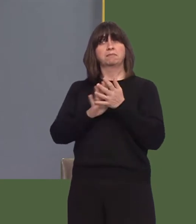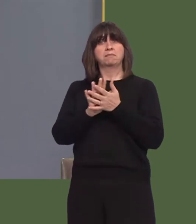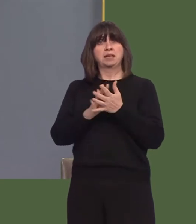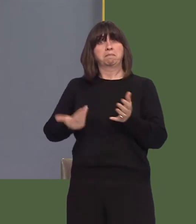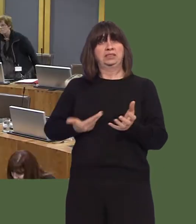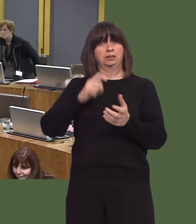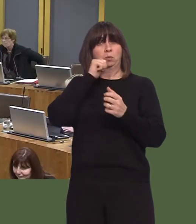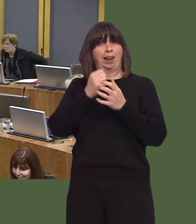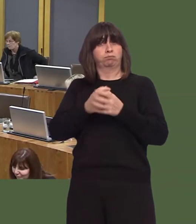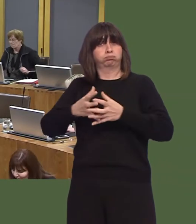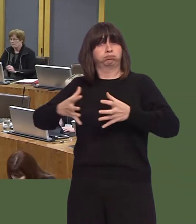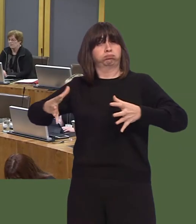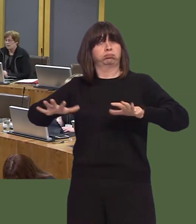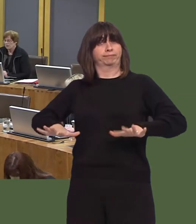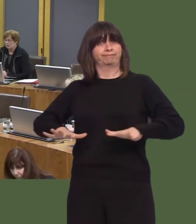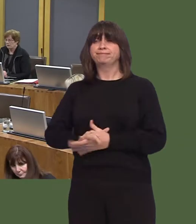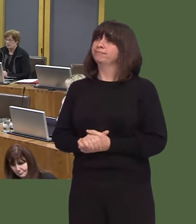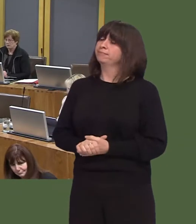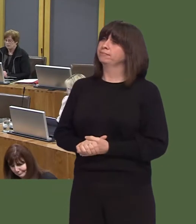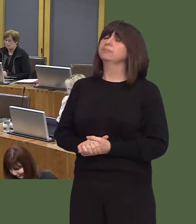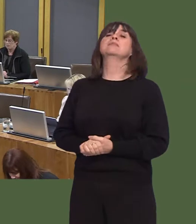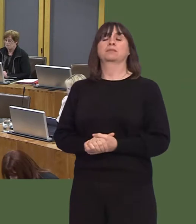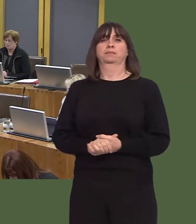Carwyn Jones AM: Yes. There are two things to address here.